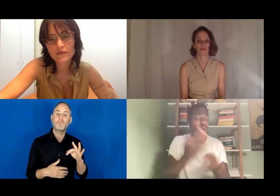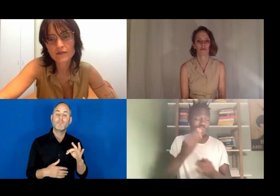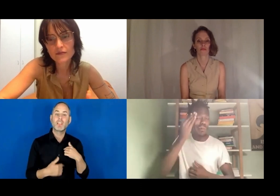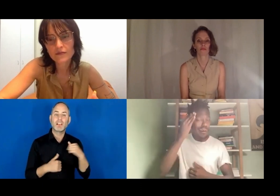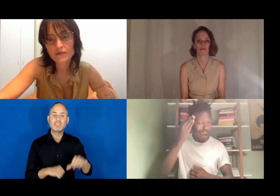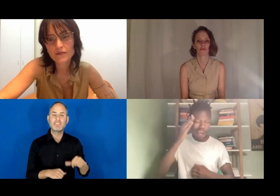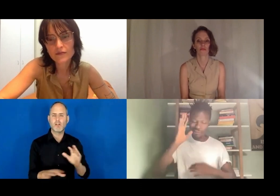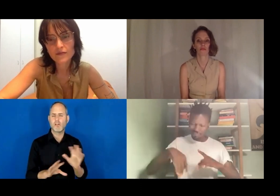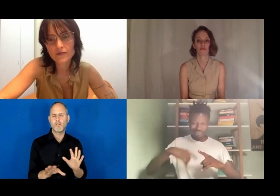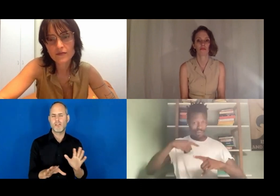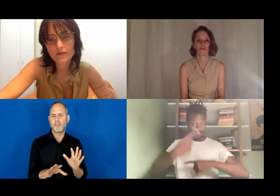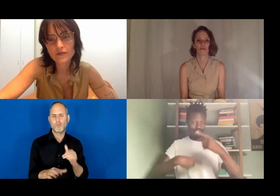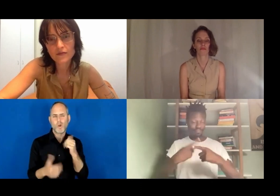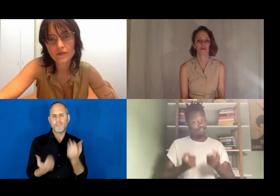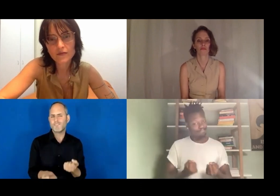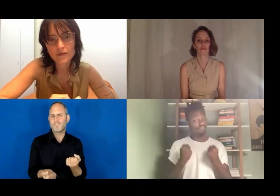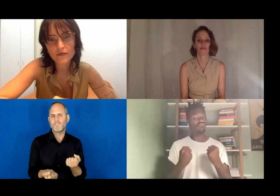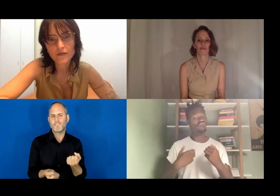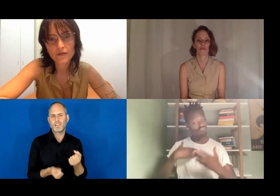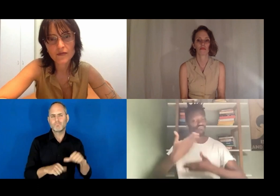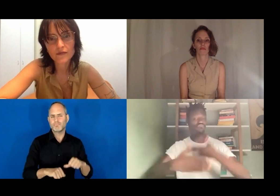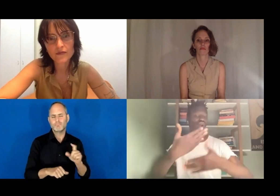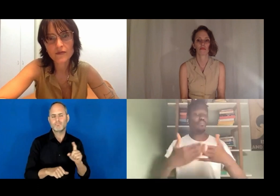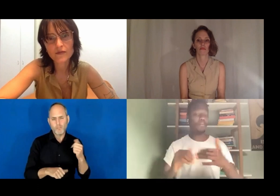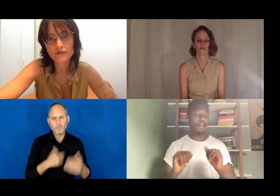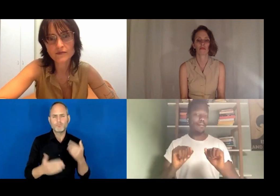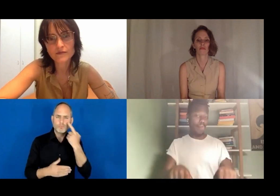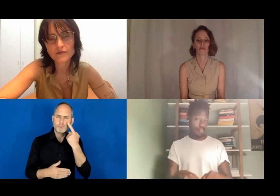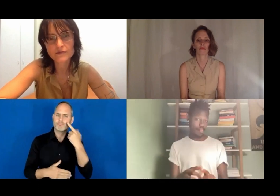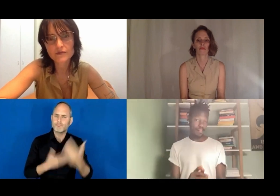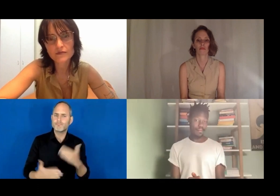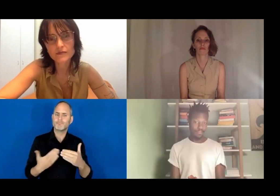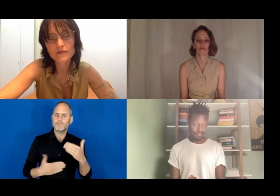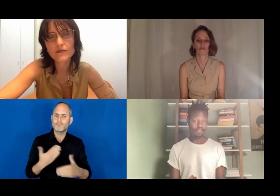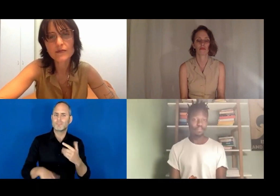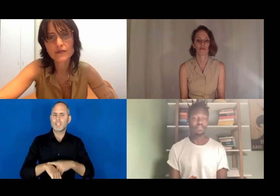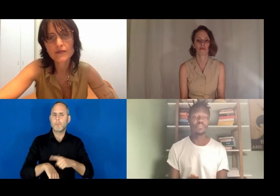It's not about learning, but it's more about to be self-confident and then go on.